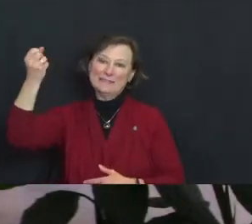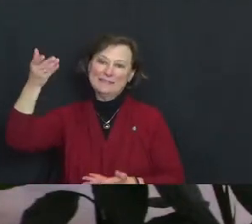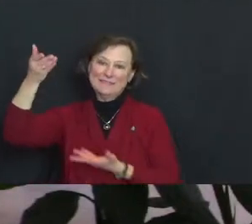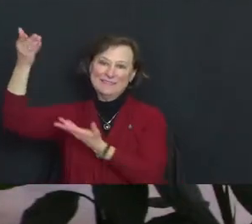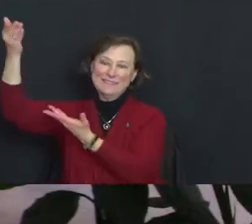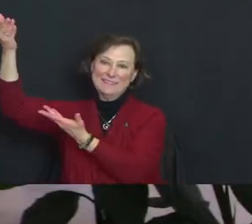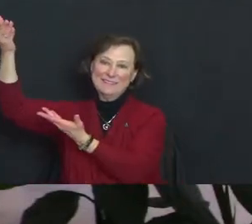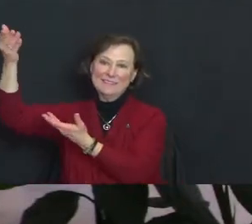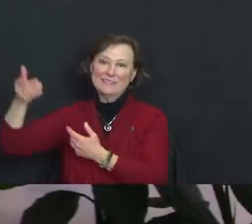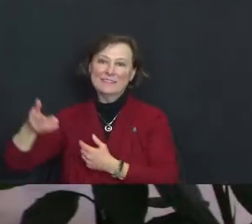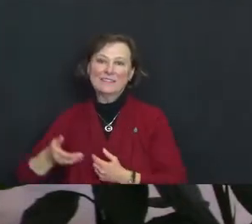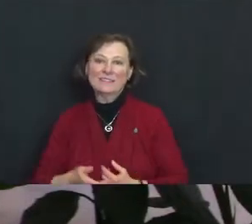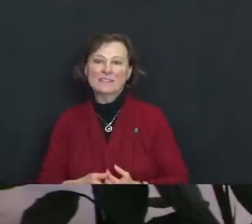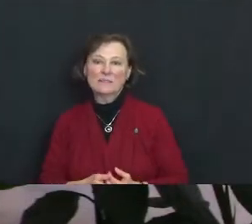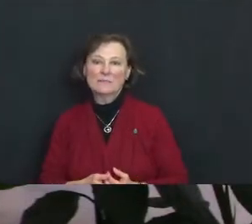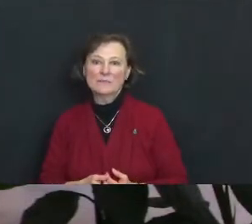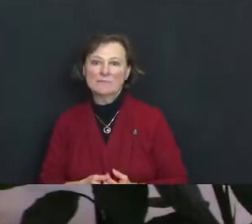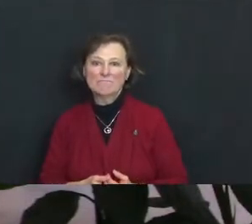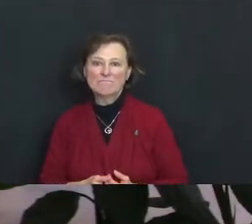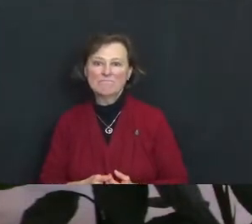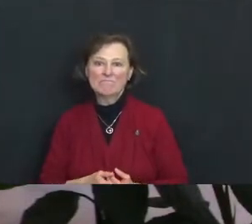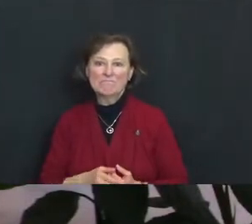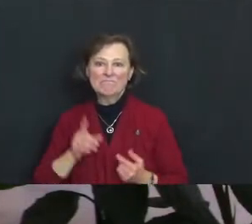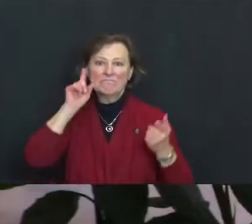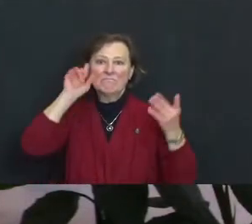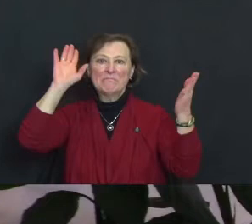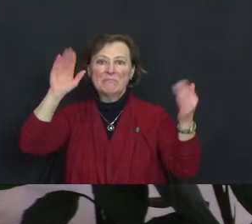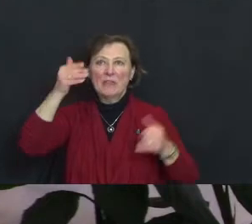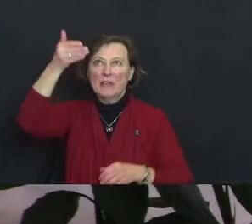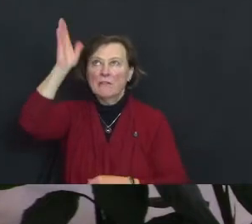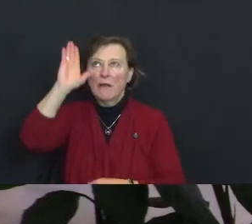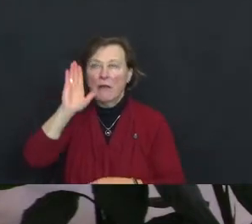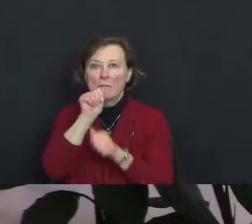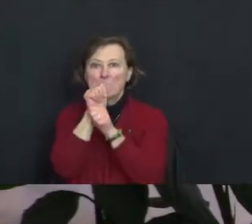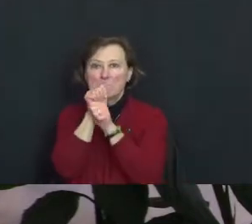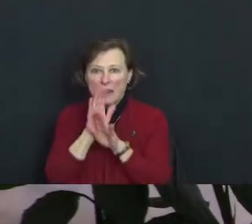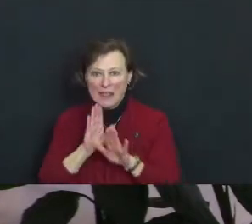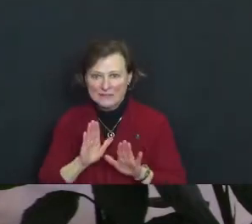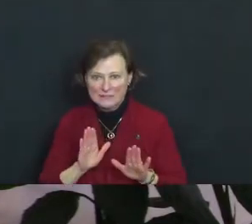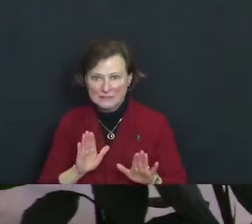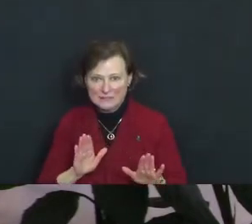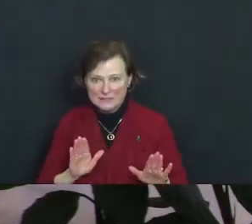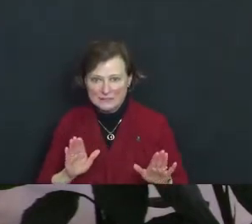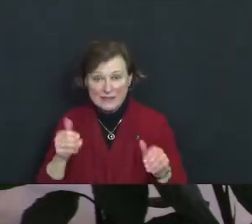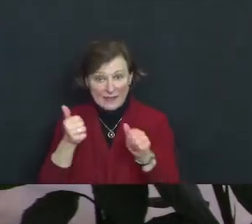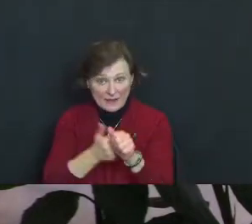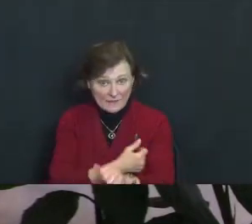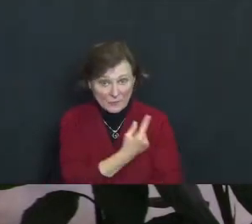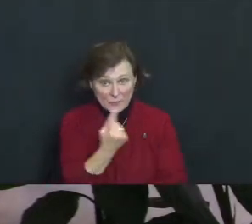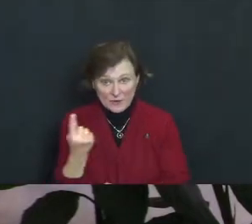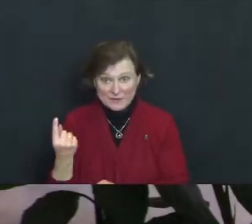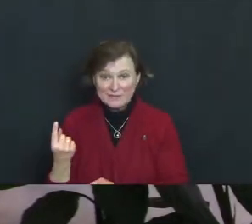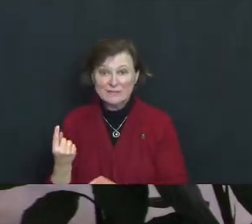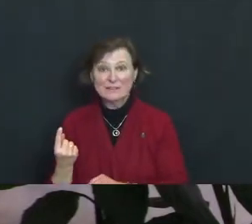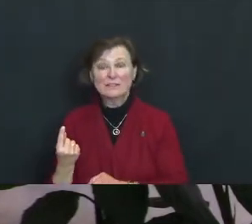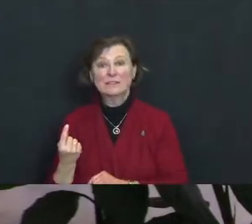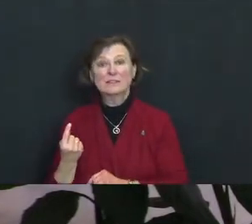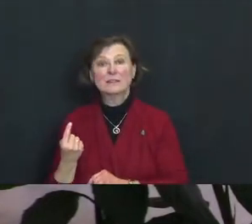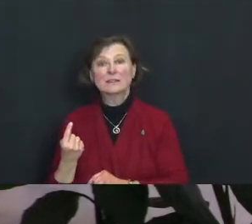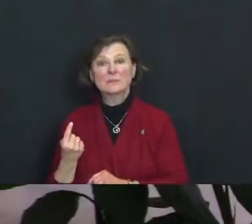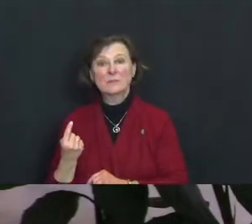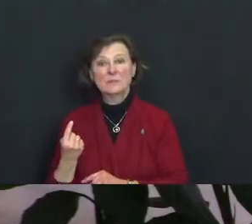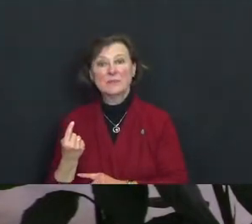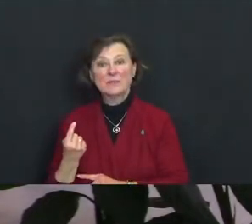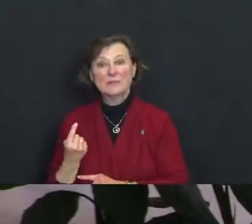“May god bless everyone.”